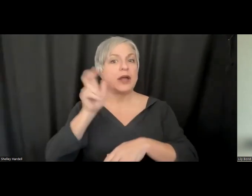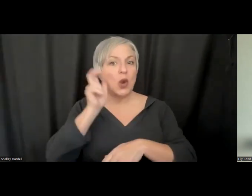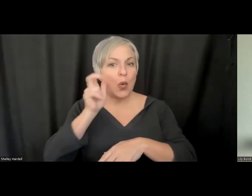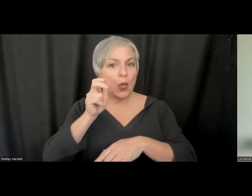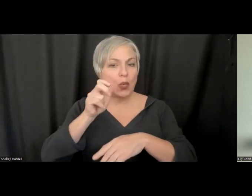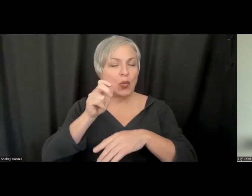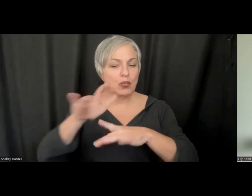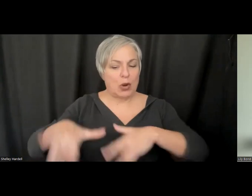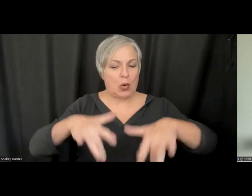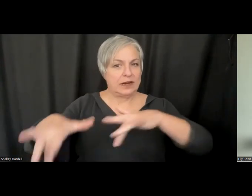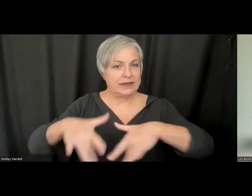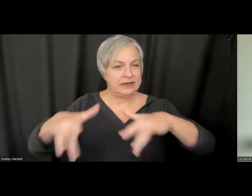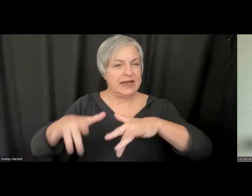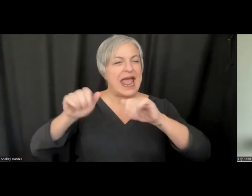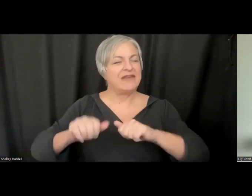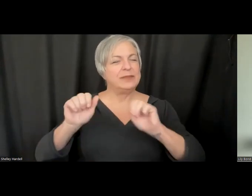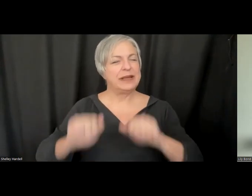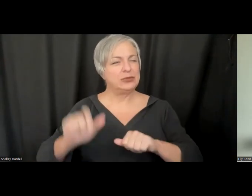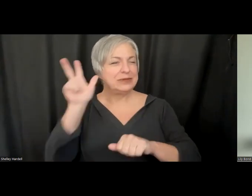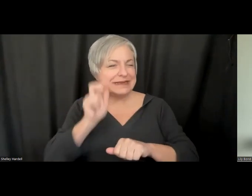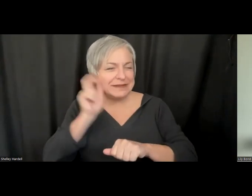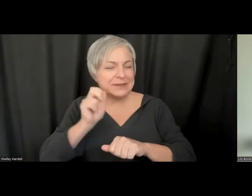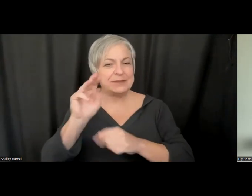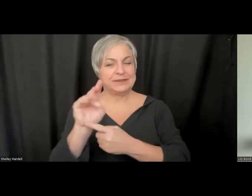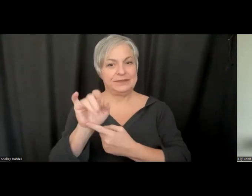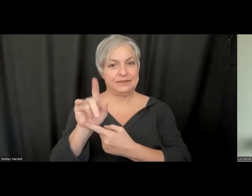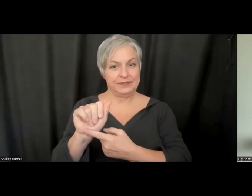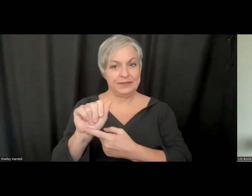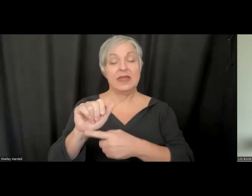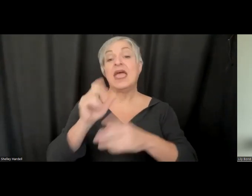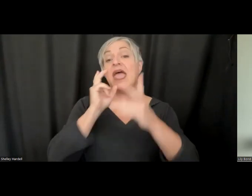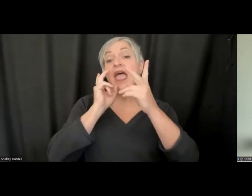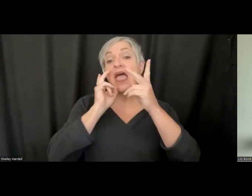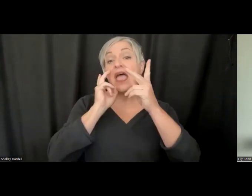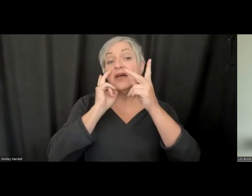listen to the media, and visual is really critically helpful for